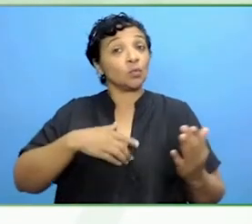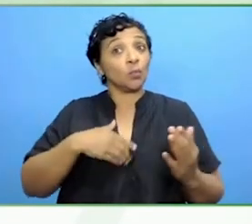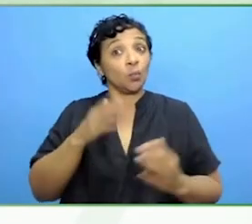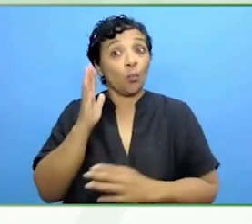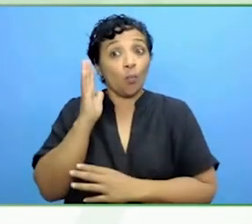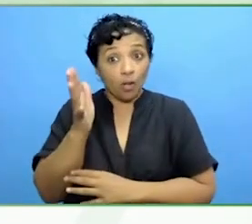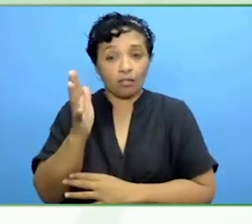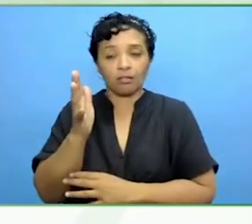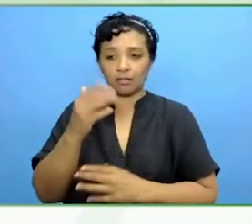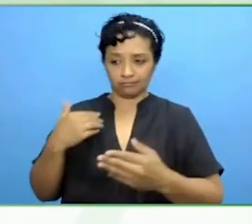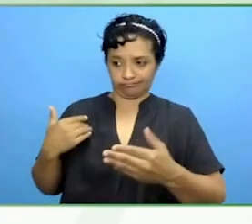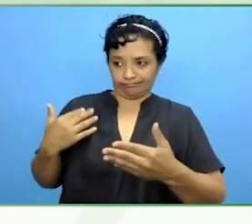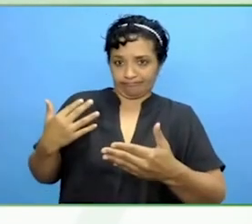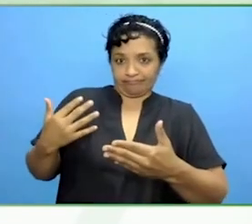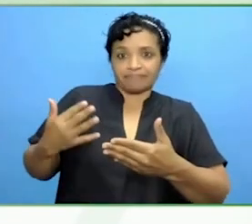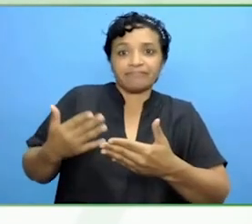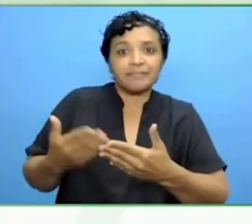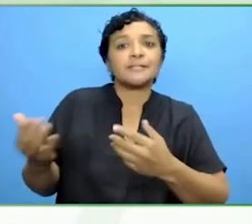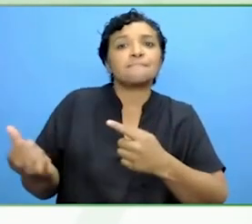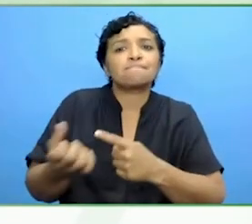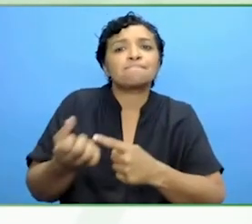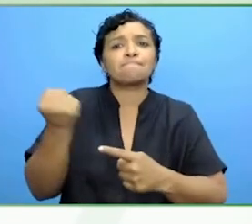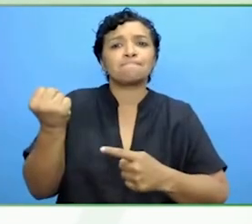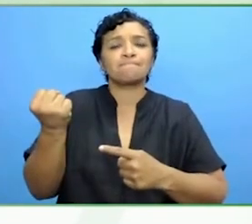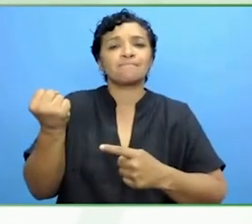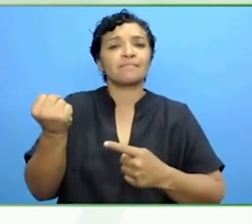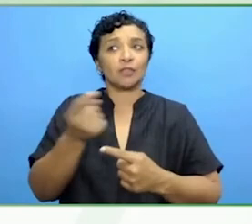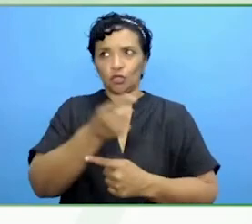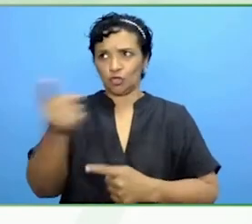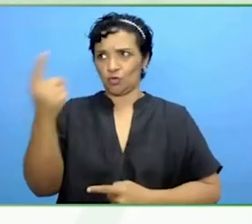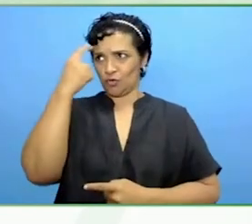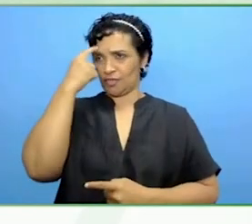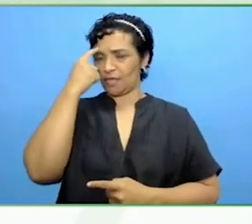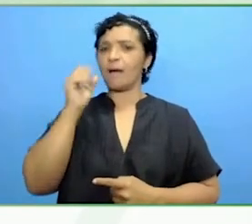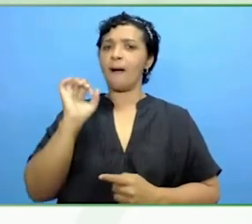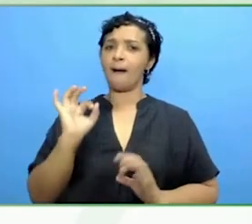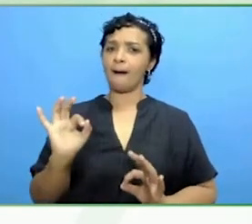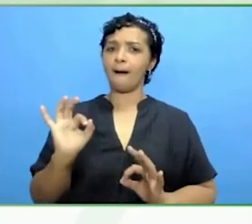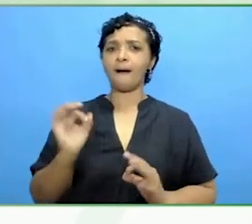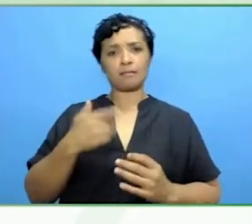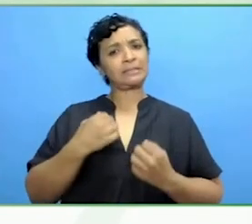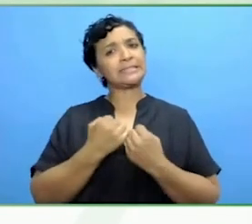that you will know that Sanofi is a safe place for you to work as your